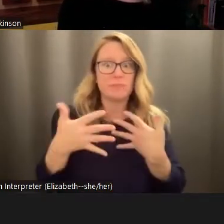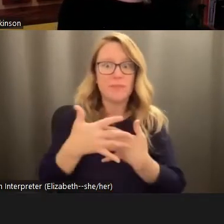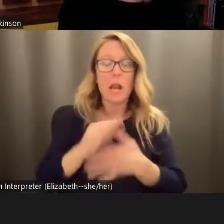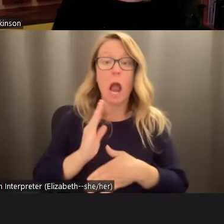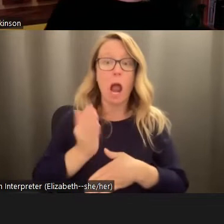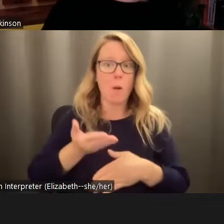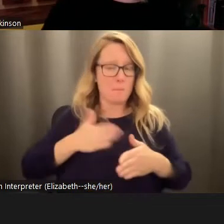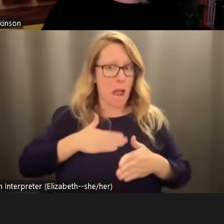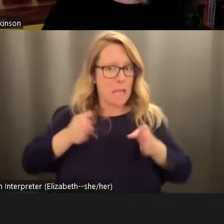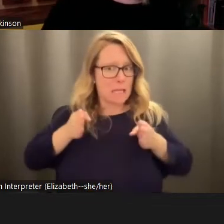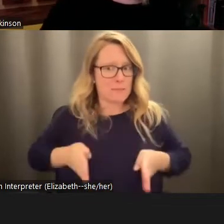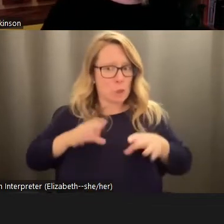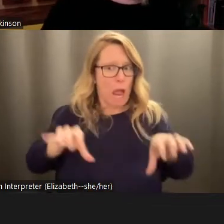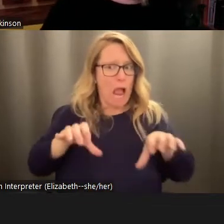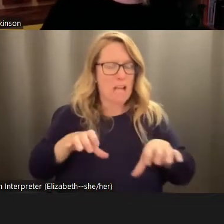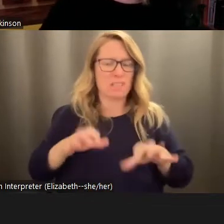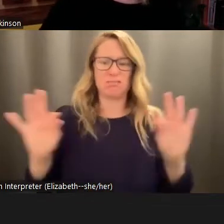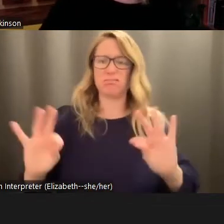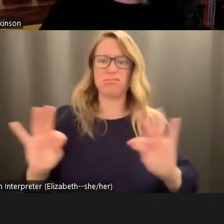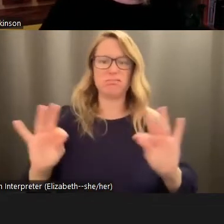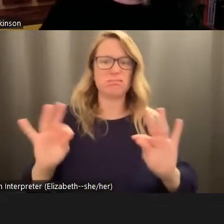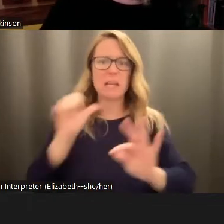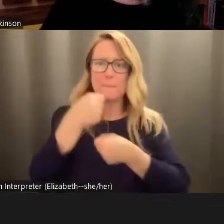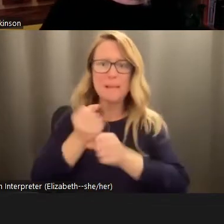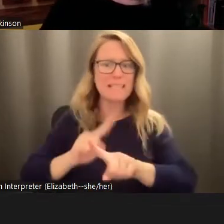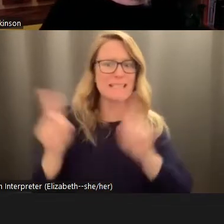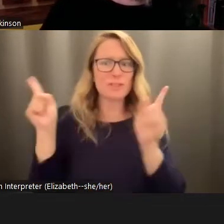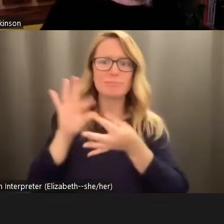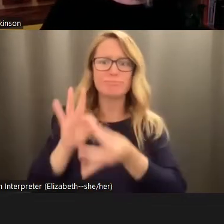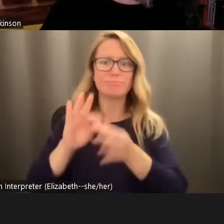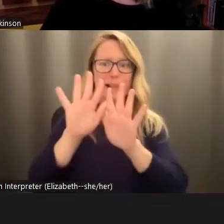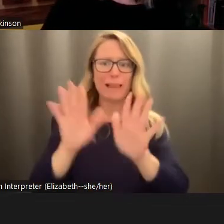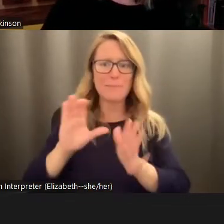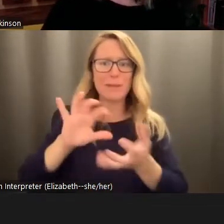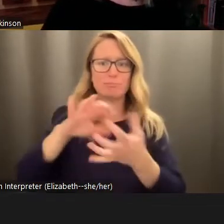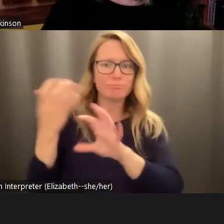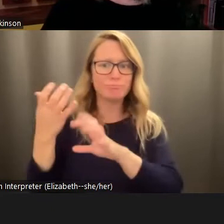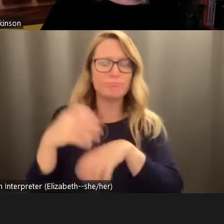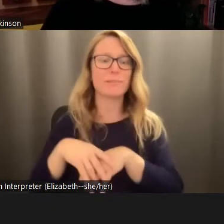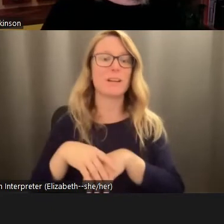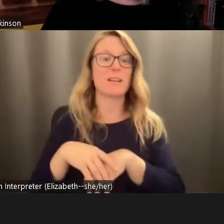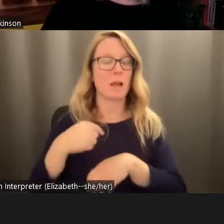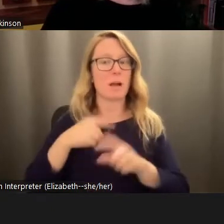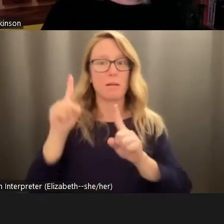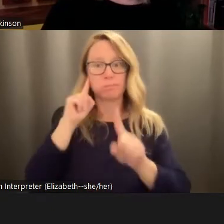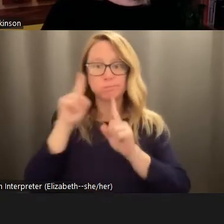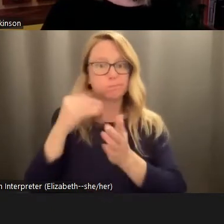are just too insignificant to matter when it comes to the climate crisis. constantly hear people say that their efforts